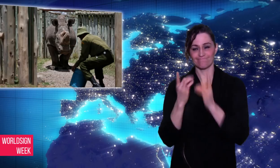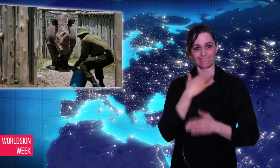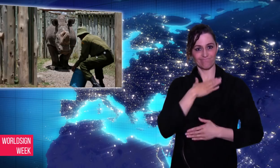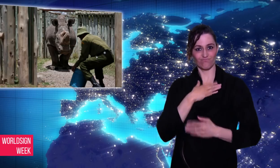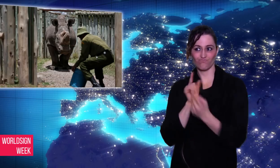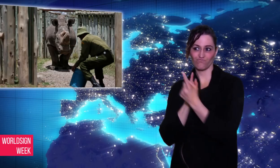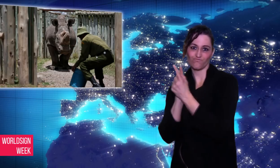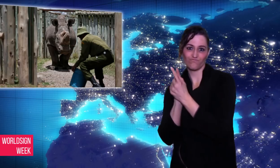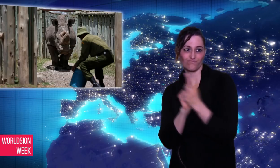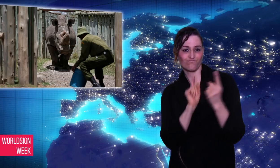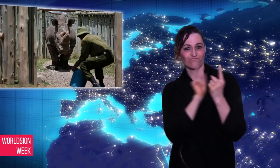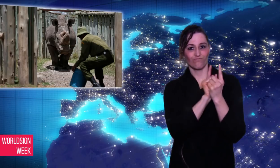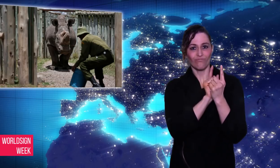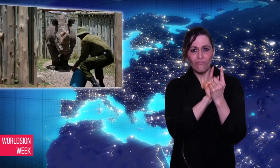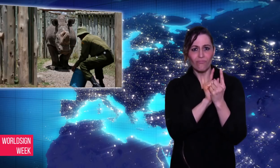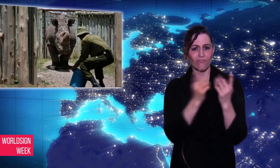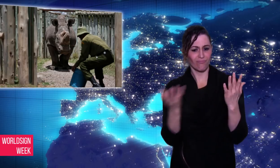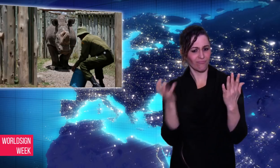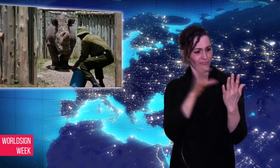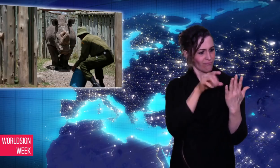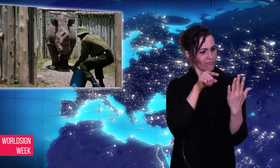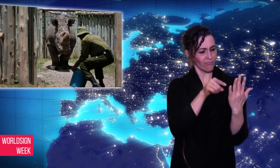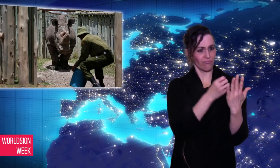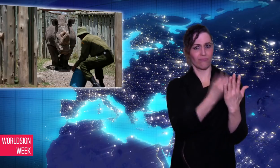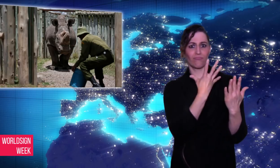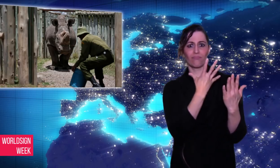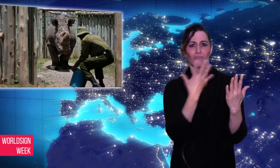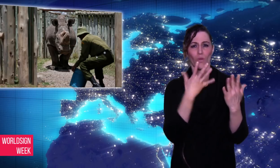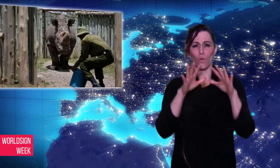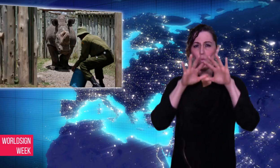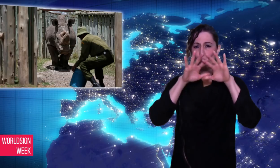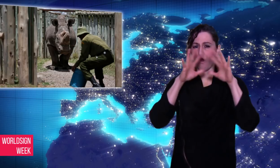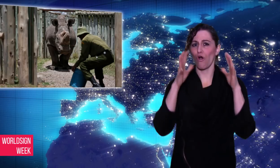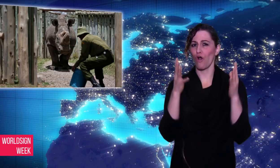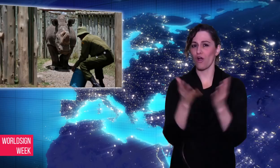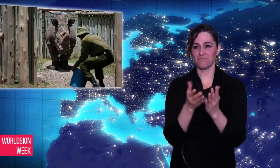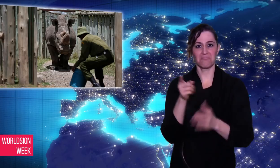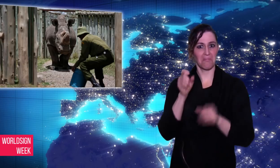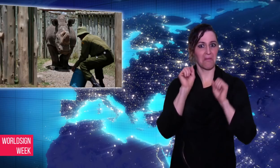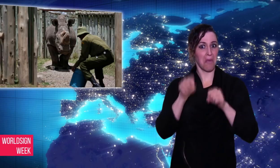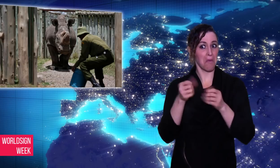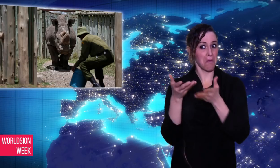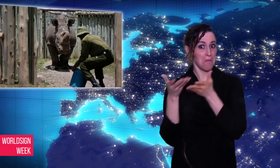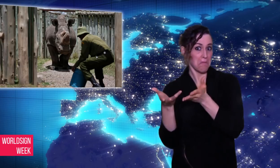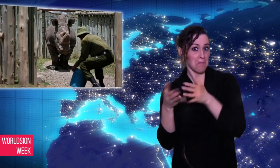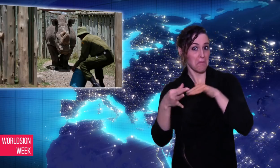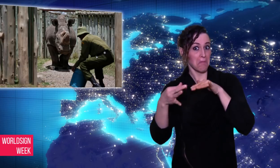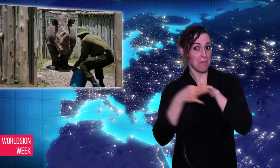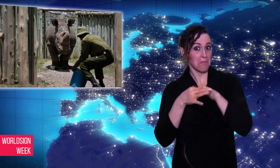fundraising efforts to save his